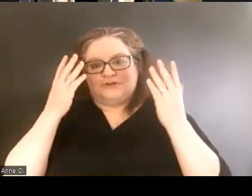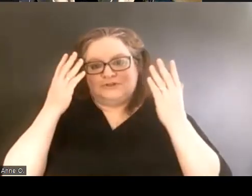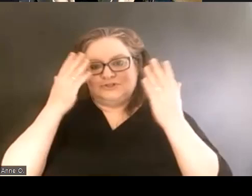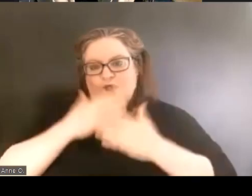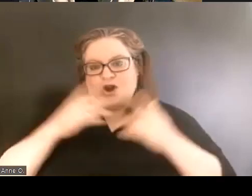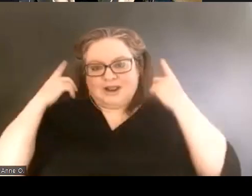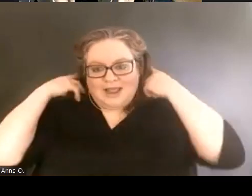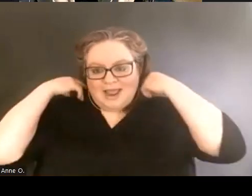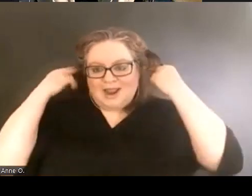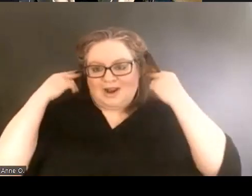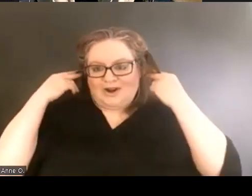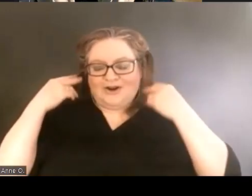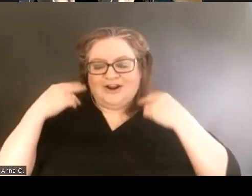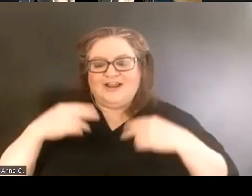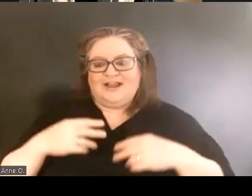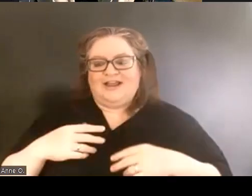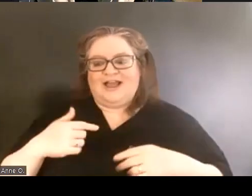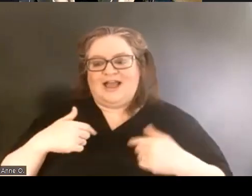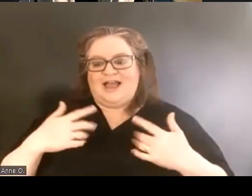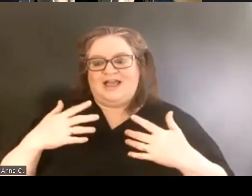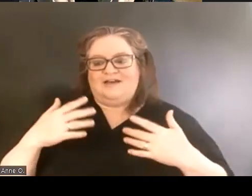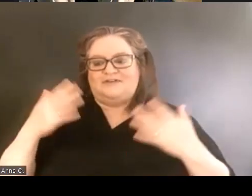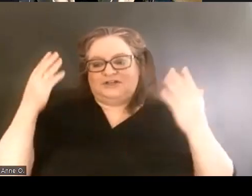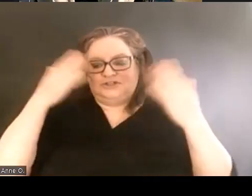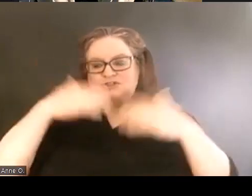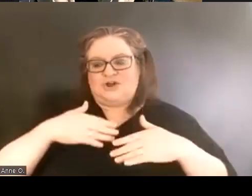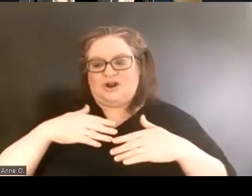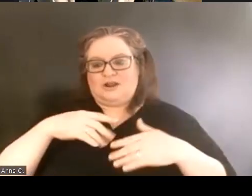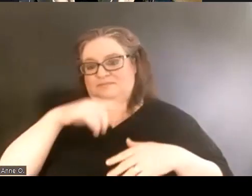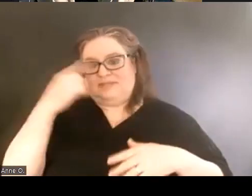I'm wearing a black shirt.